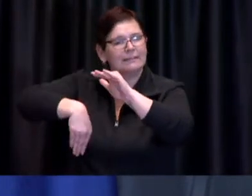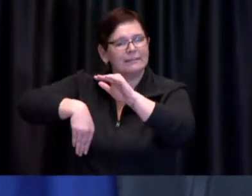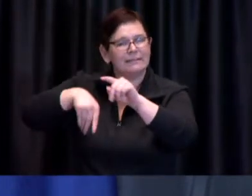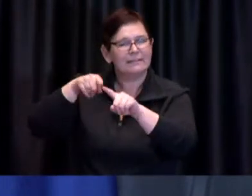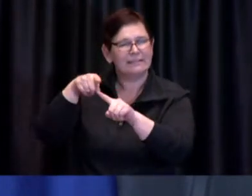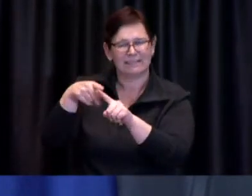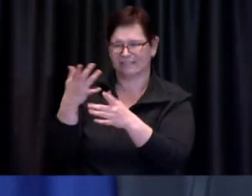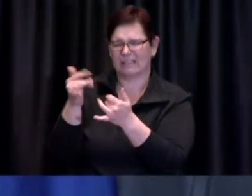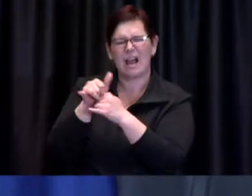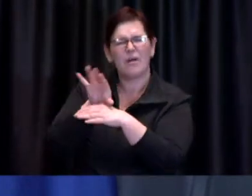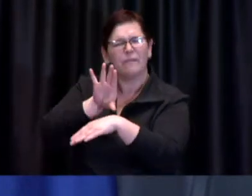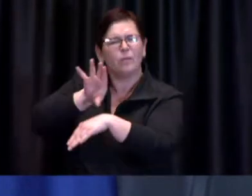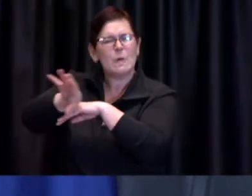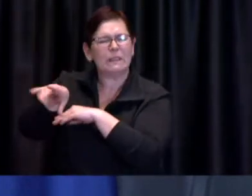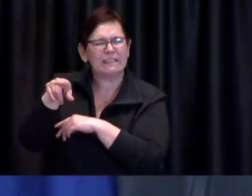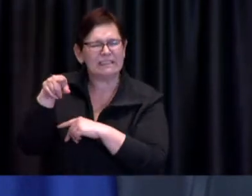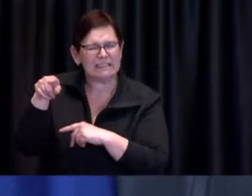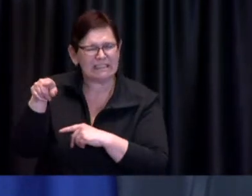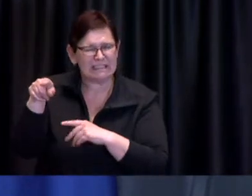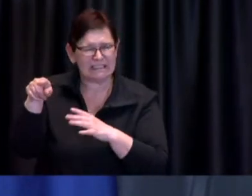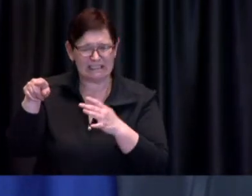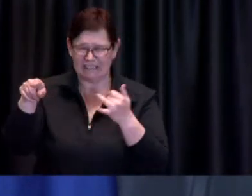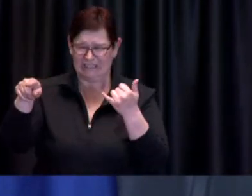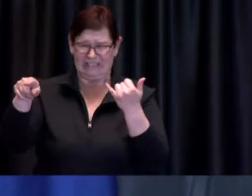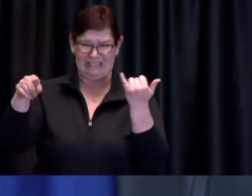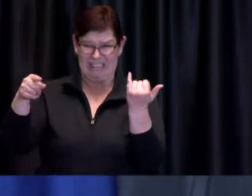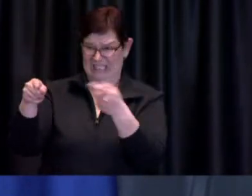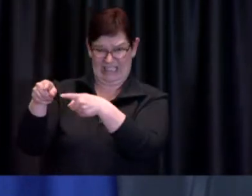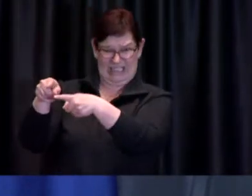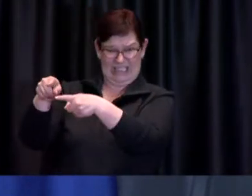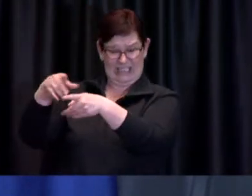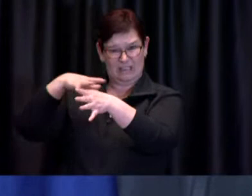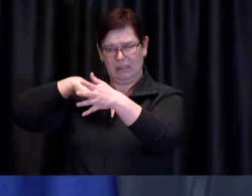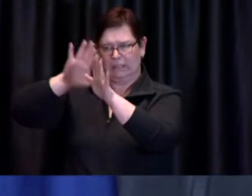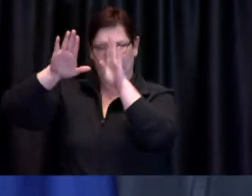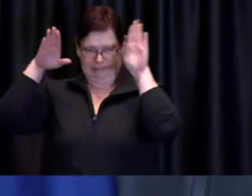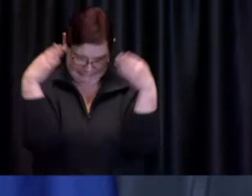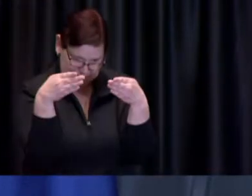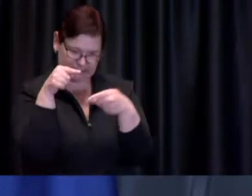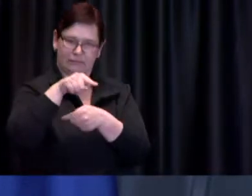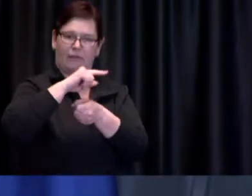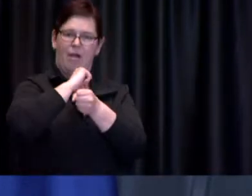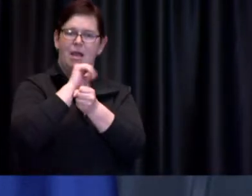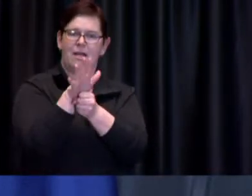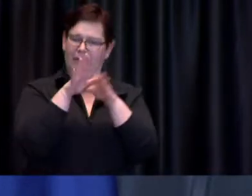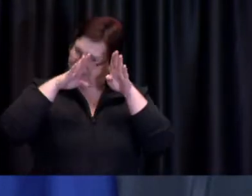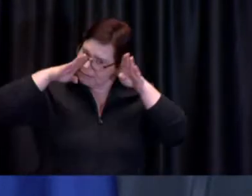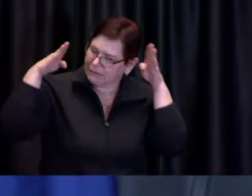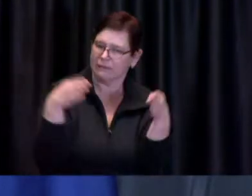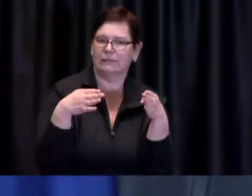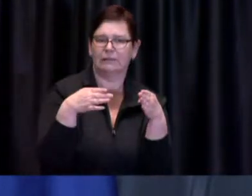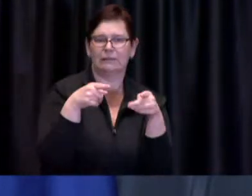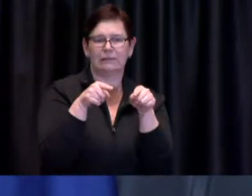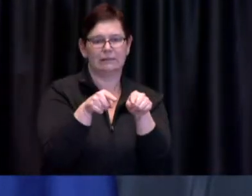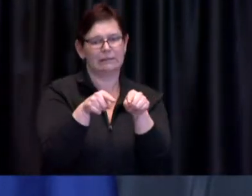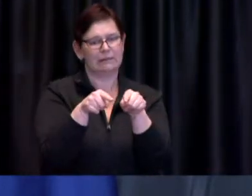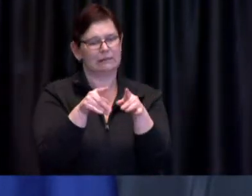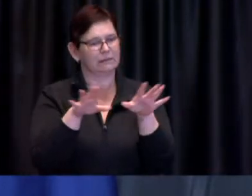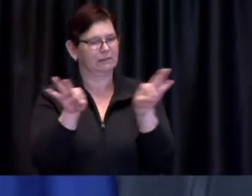and as I say in the meantime I'm staying very focused on the pandemic and on dealing with the huge uh challenges that we have in front of us in that regard.